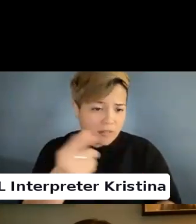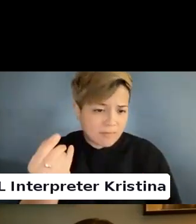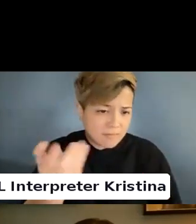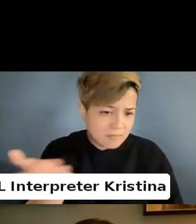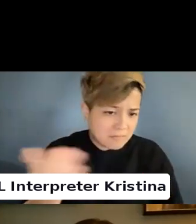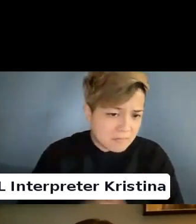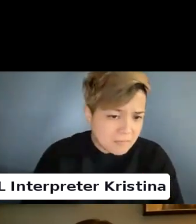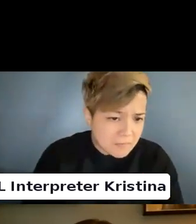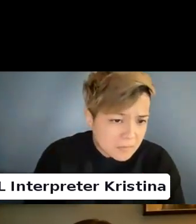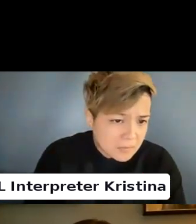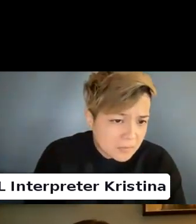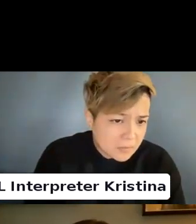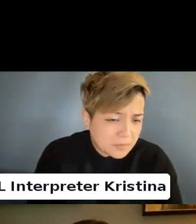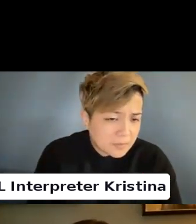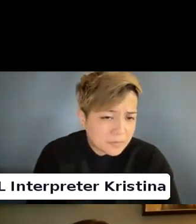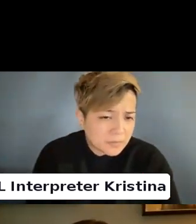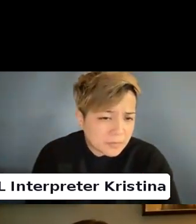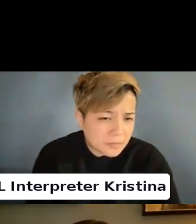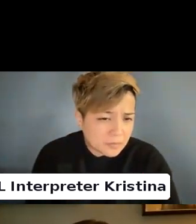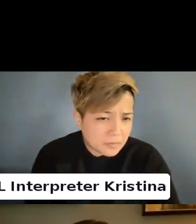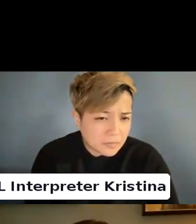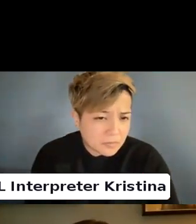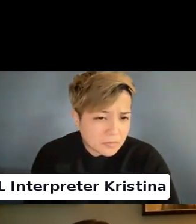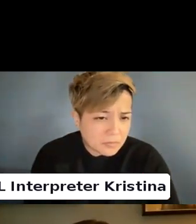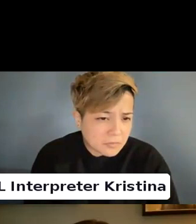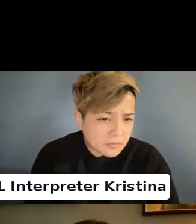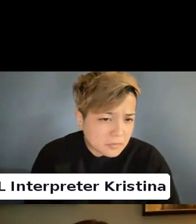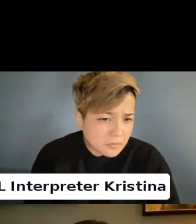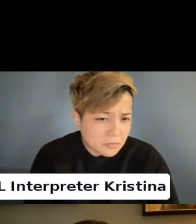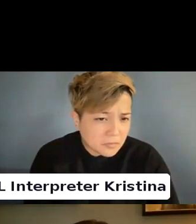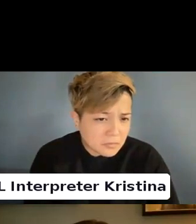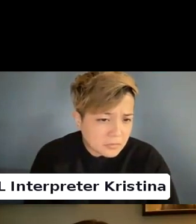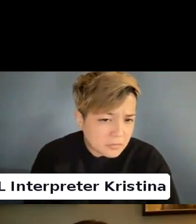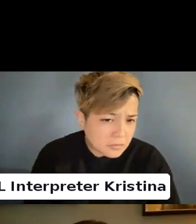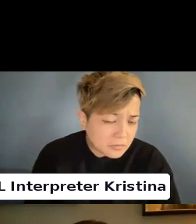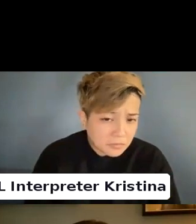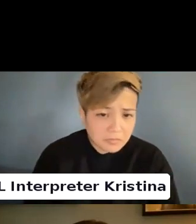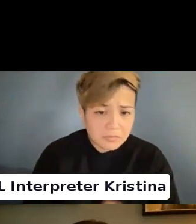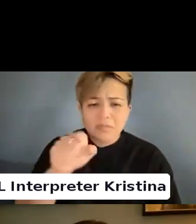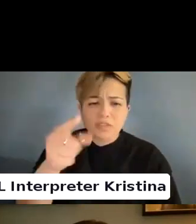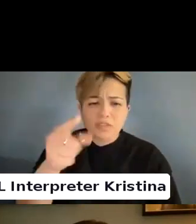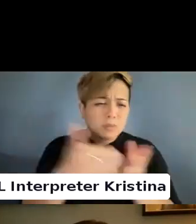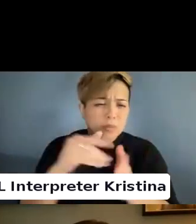Can you repeat the question again?